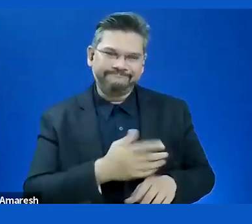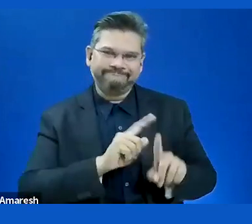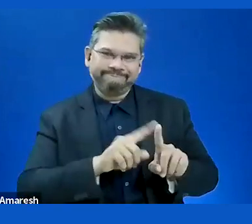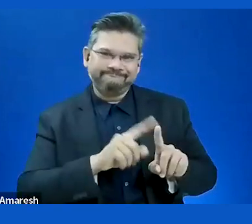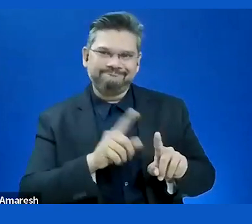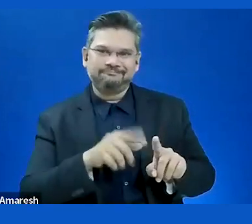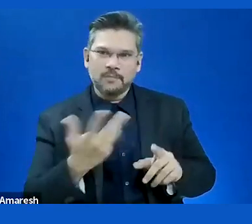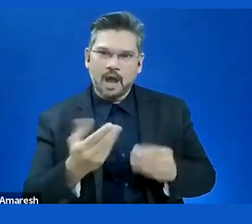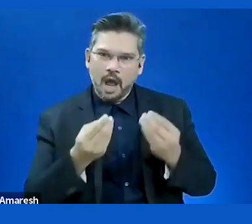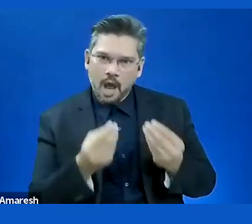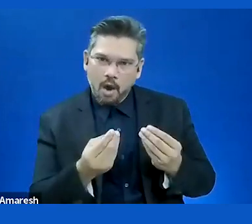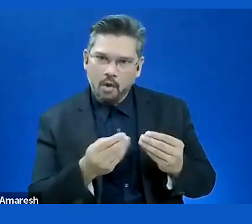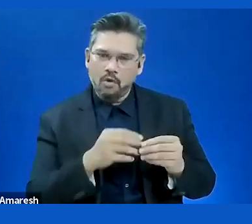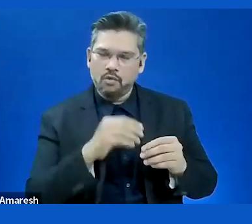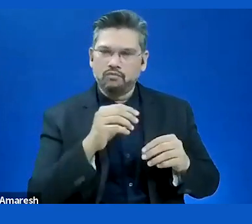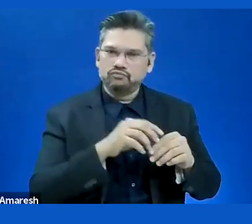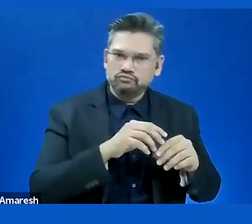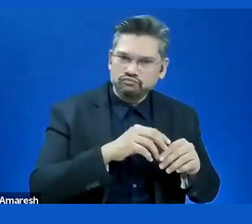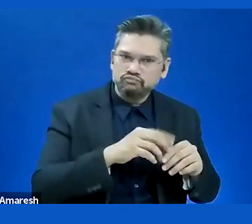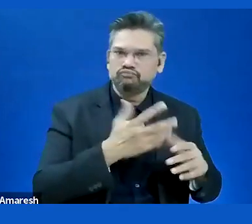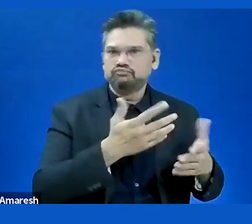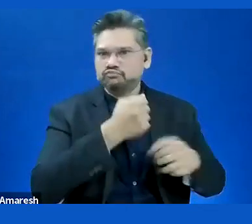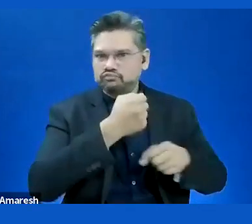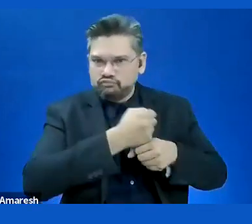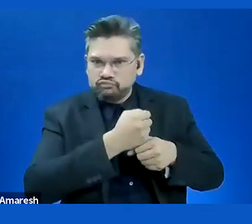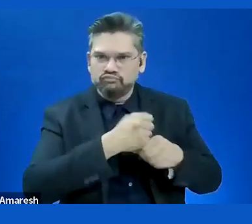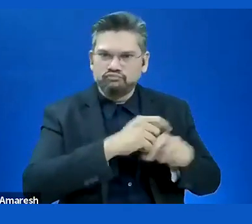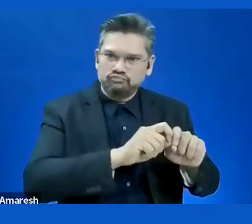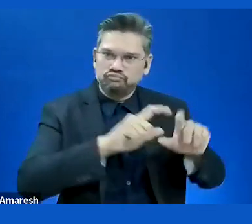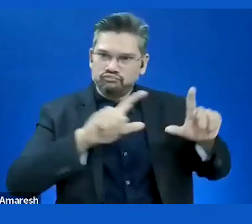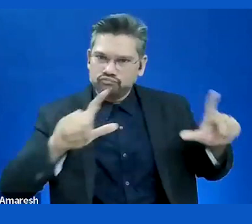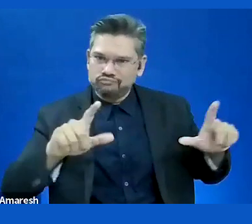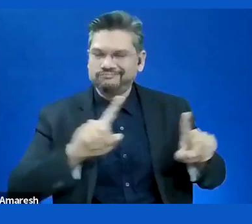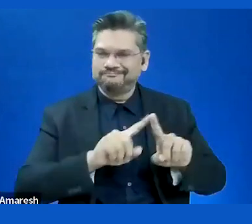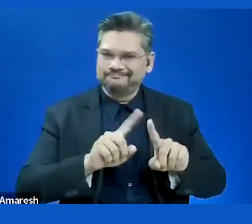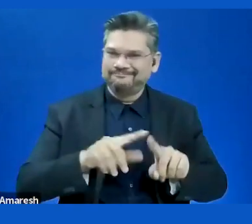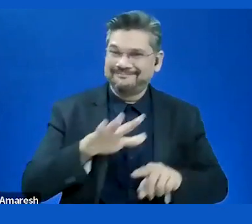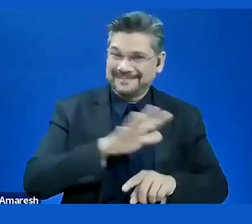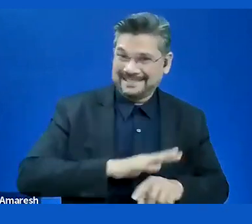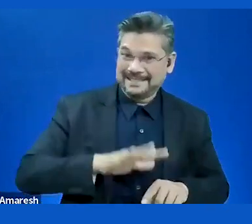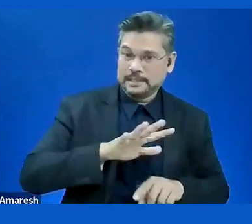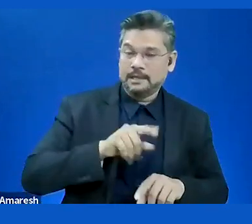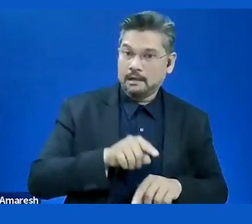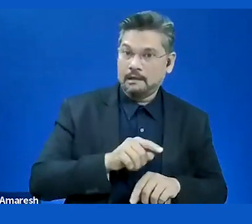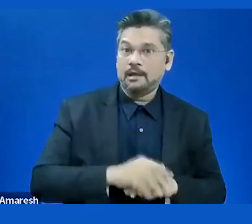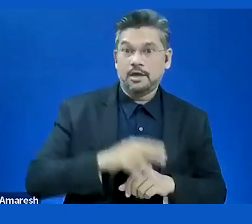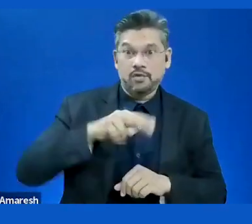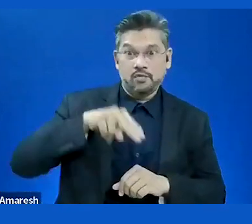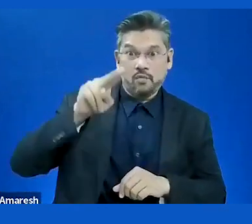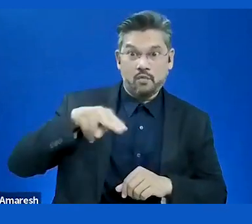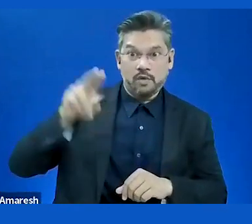like the digital Director in Norway must involve people with disabilities when they select which